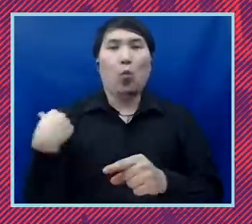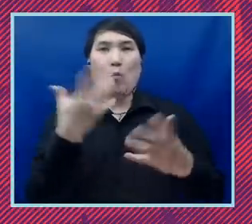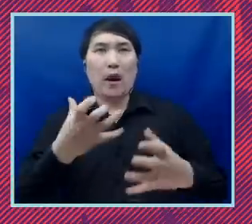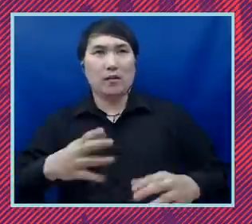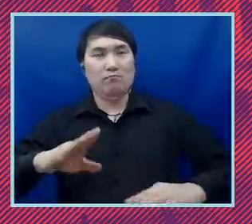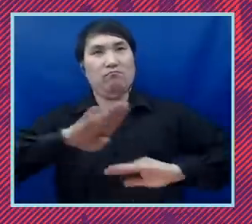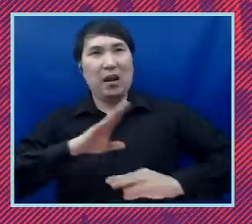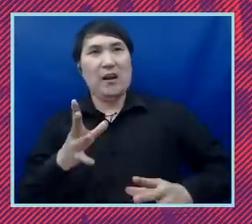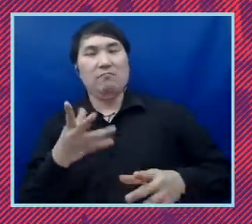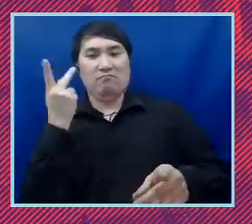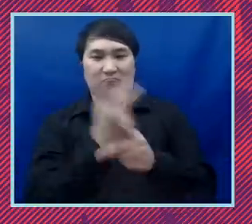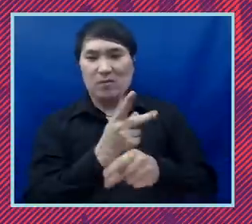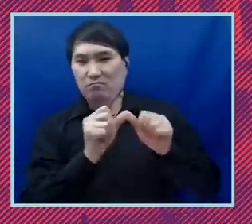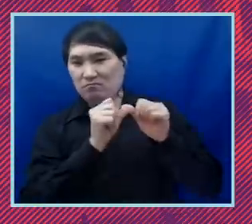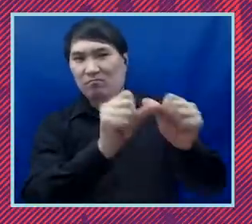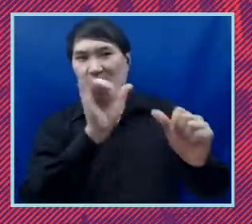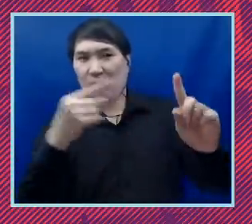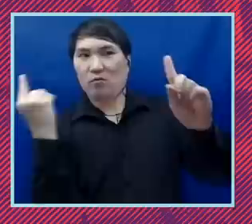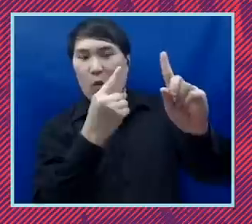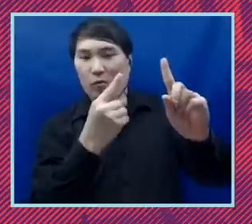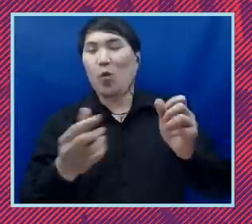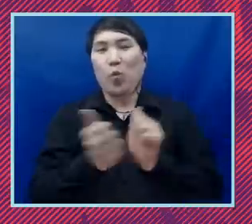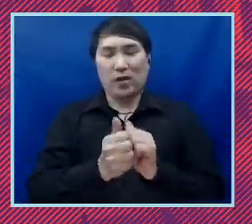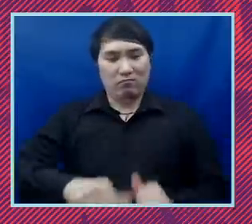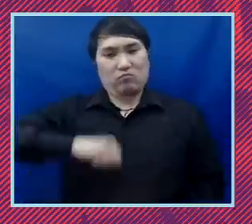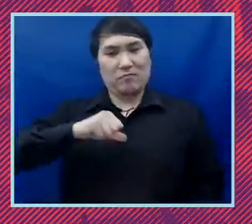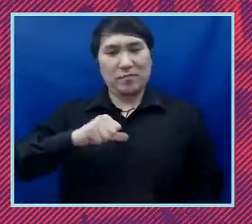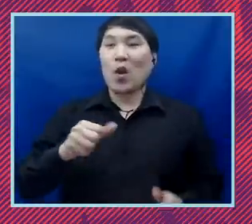the right to live with dignity. So with your help, with your partnership, with your resolve,